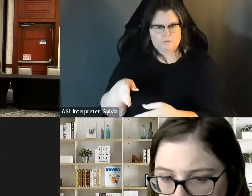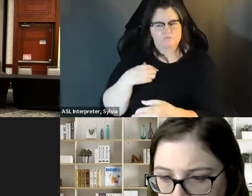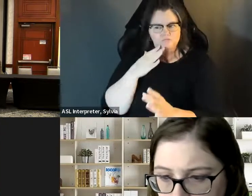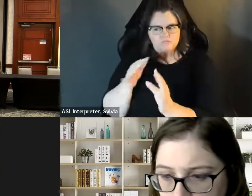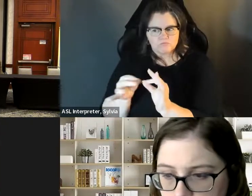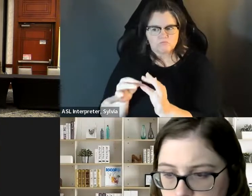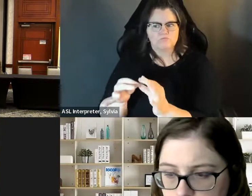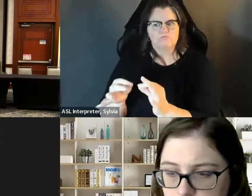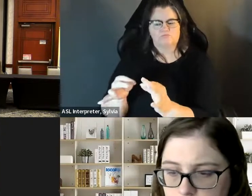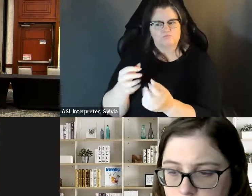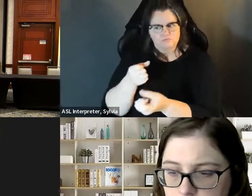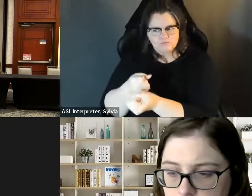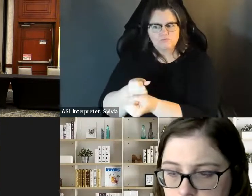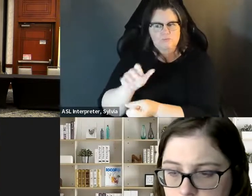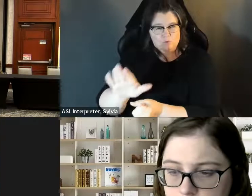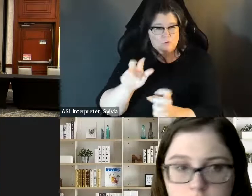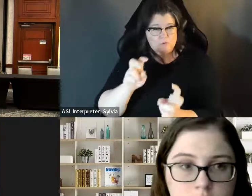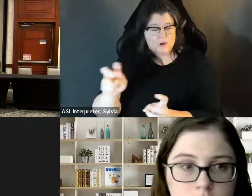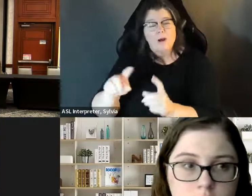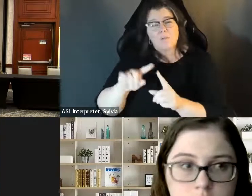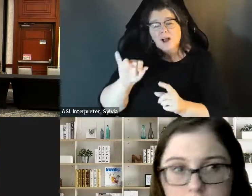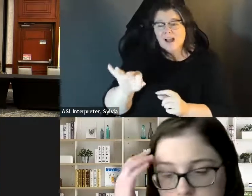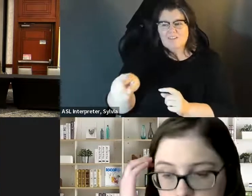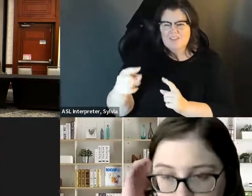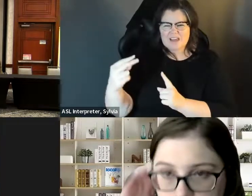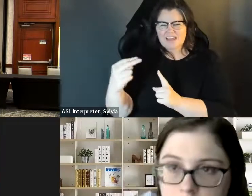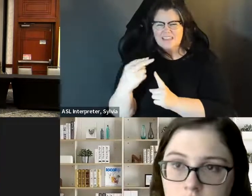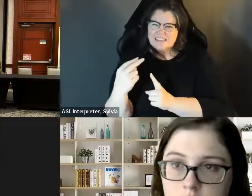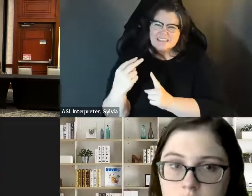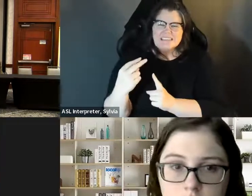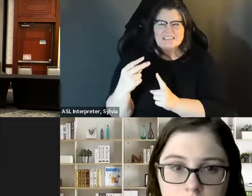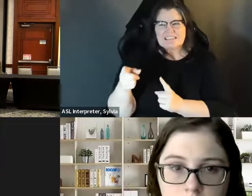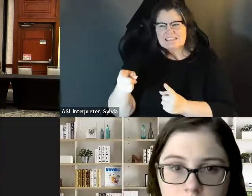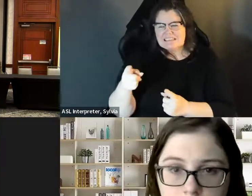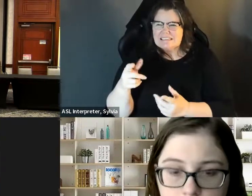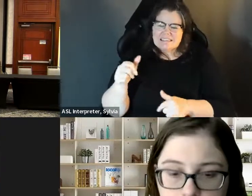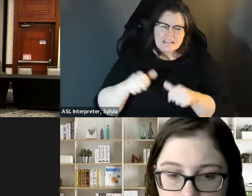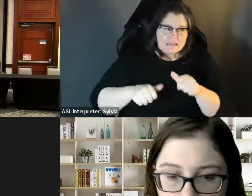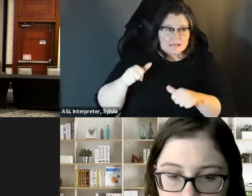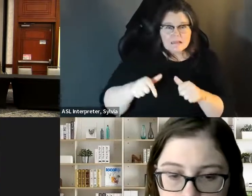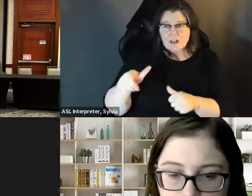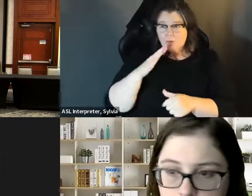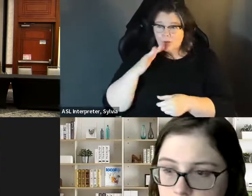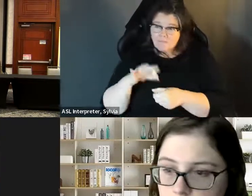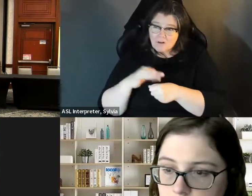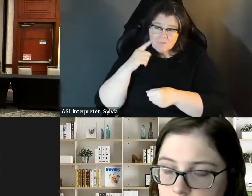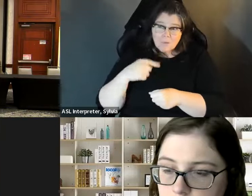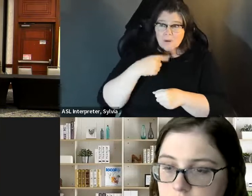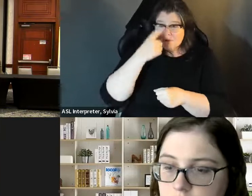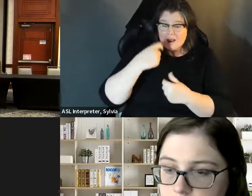and if I know what's important to them then I'm going to focus on that and if they're mentioning my disability, like And and if they're is there mentioning my disability like a one, I vote for you because you're disabled, you know.